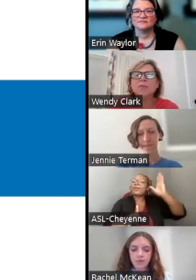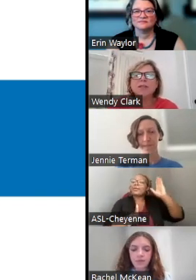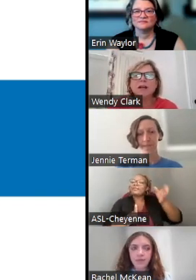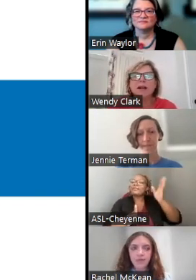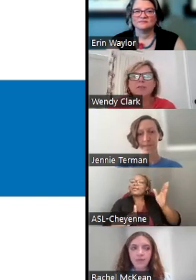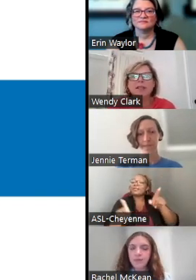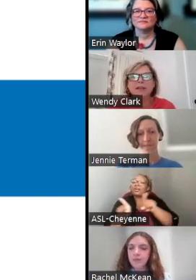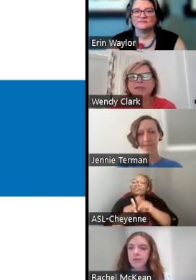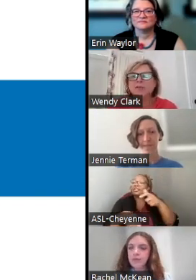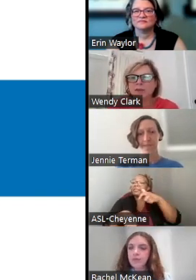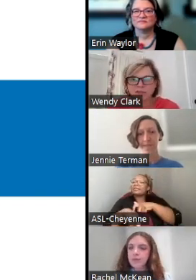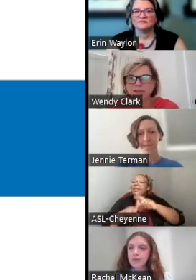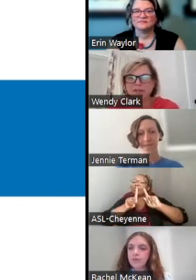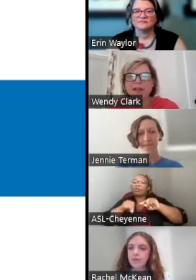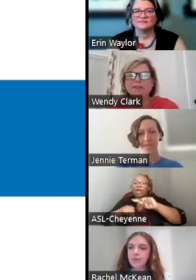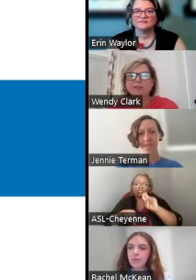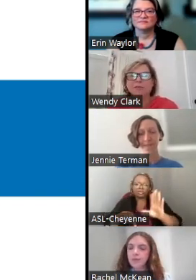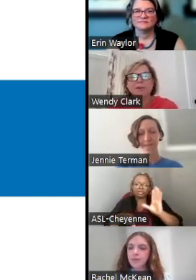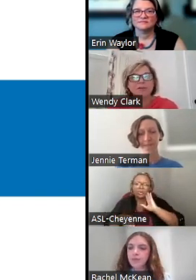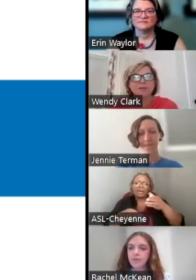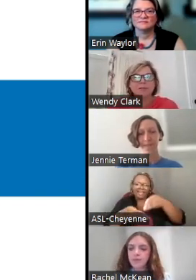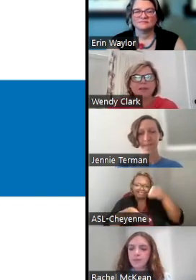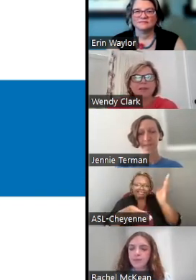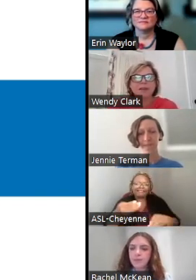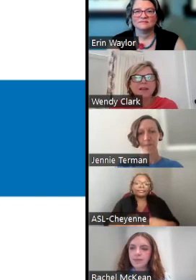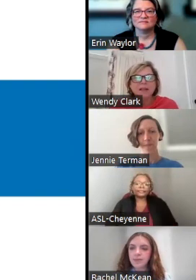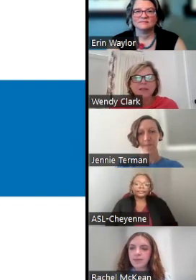BE TIME TO ANSWER QUESTIONS AFTERWARDS.